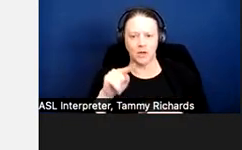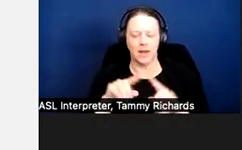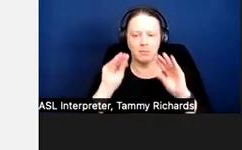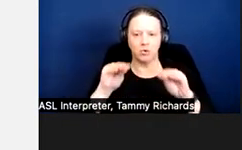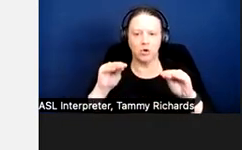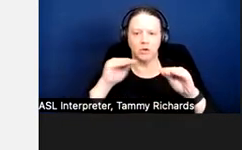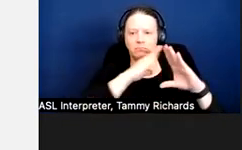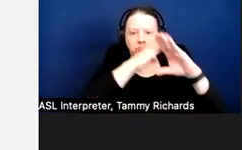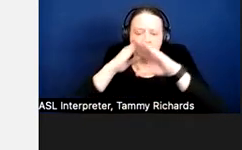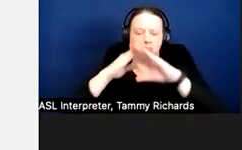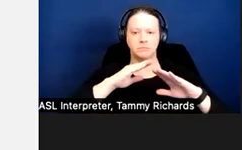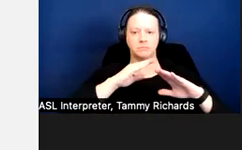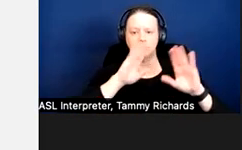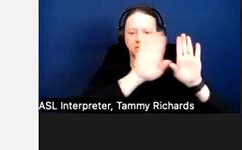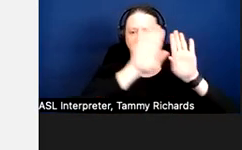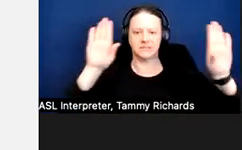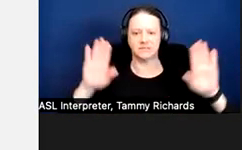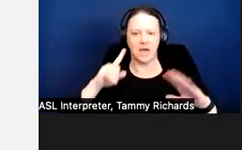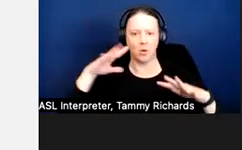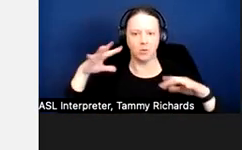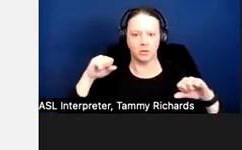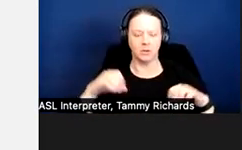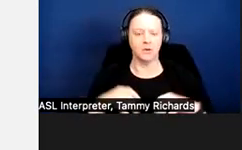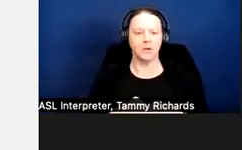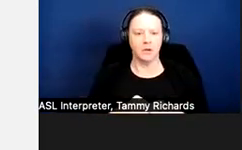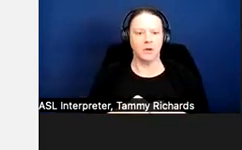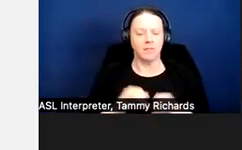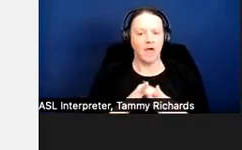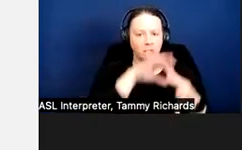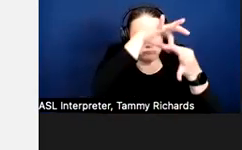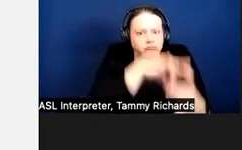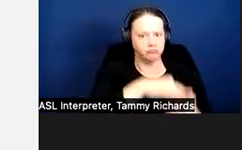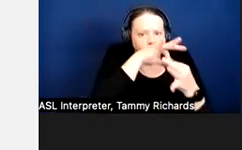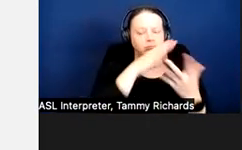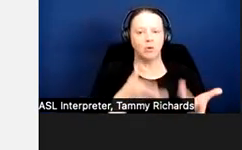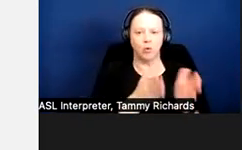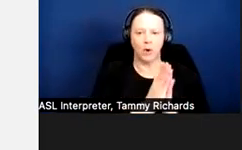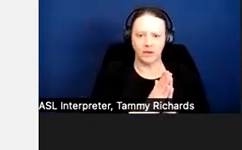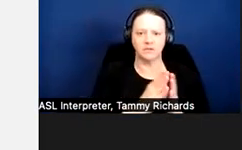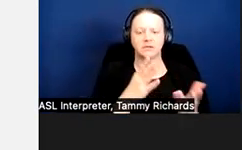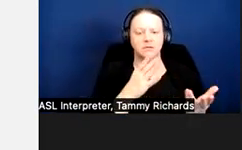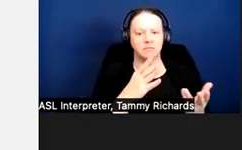There's a nexus there between the disability, a request for accommodation and modification,